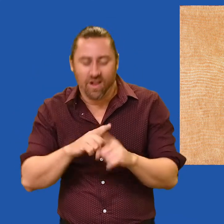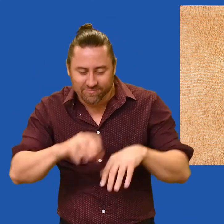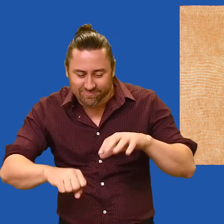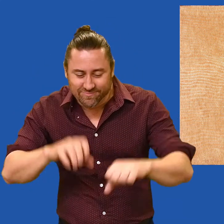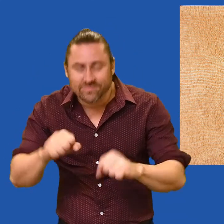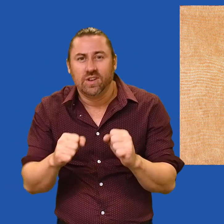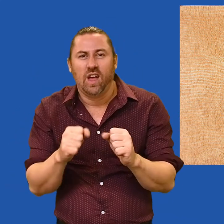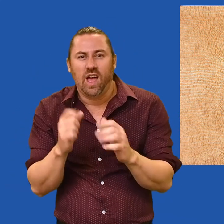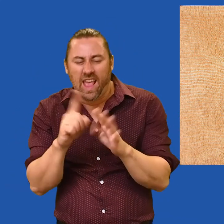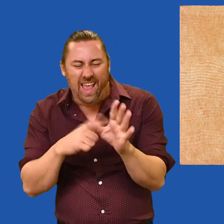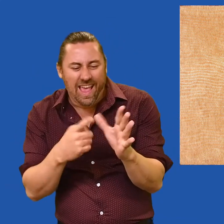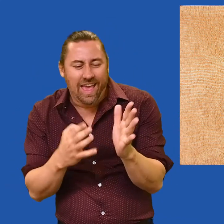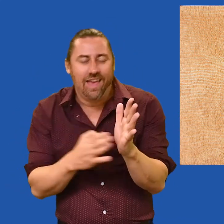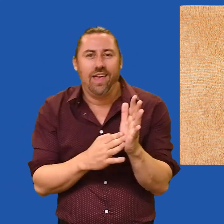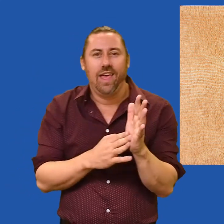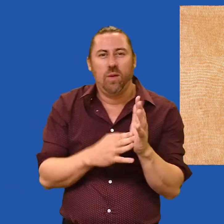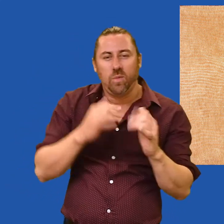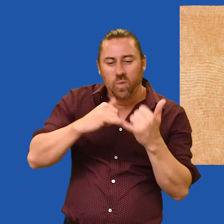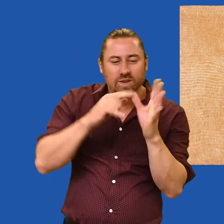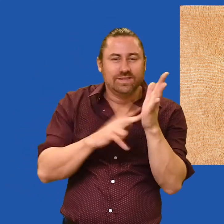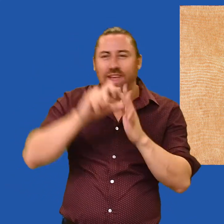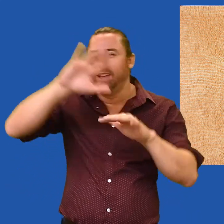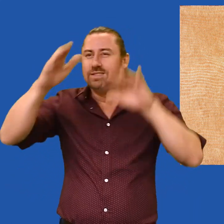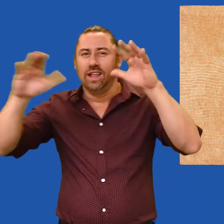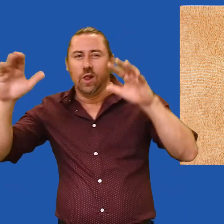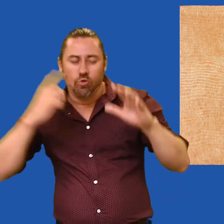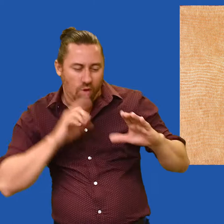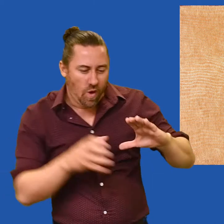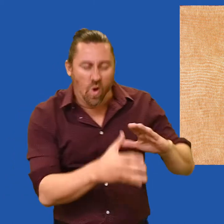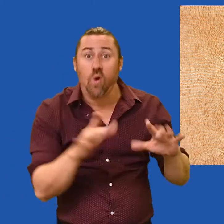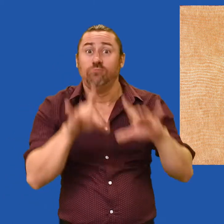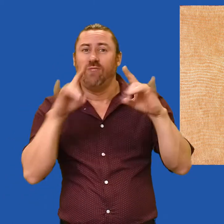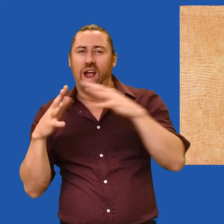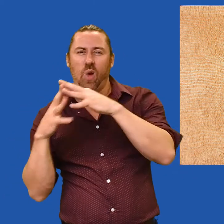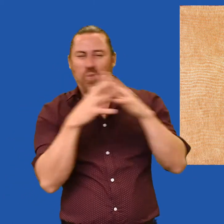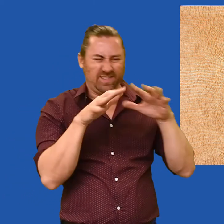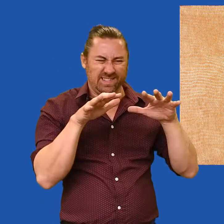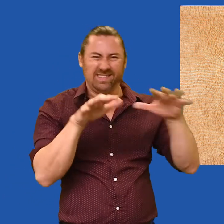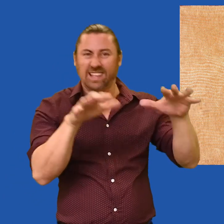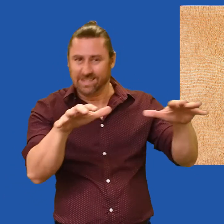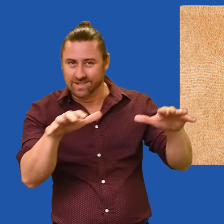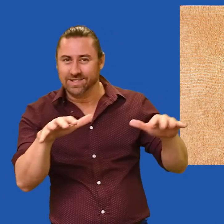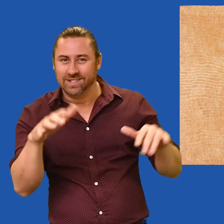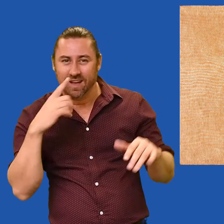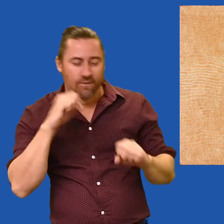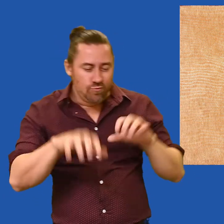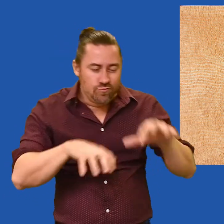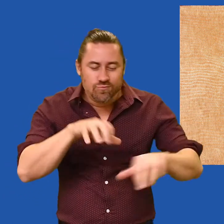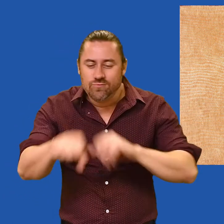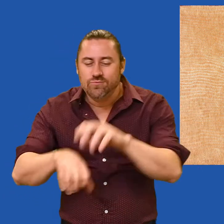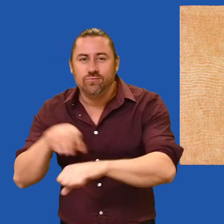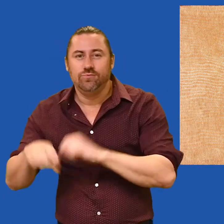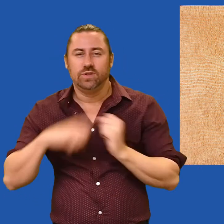digging for bush yam in the sandhills and rock holes of Australia’s Western desert.